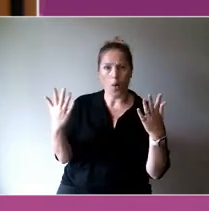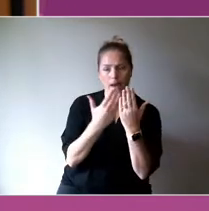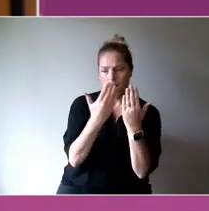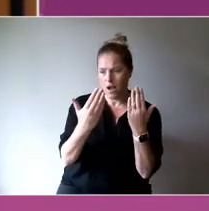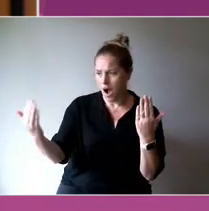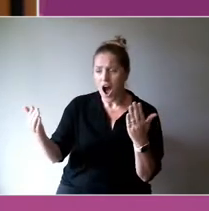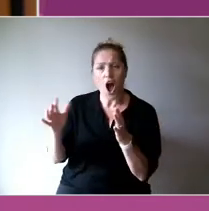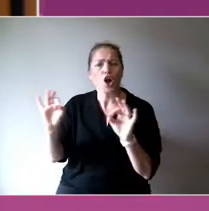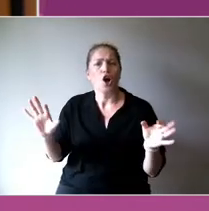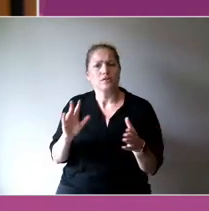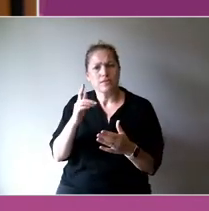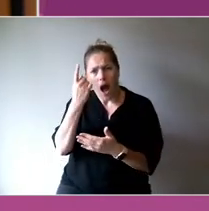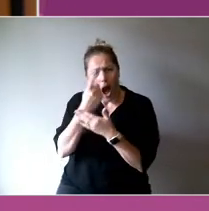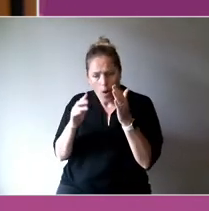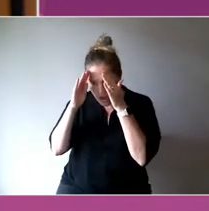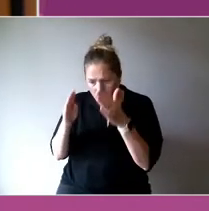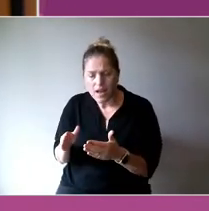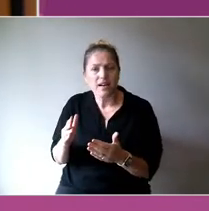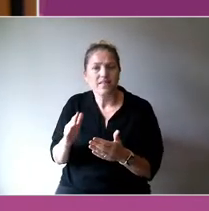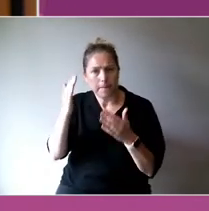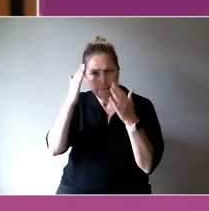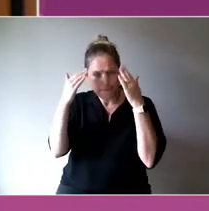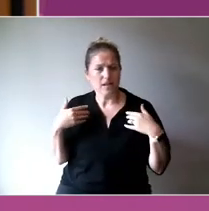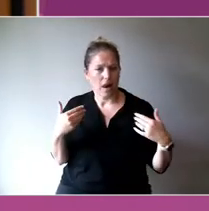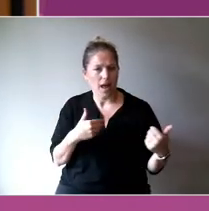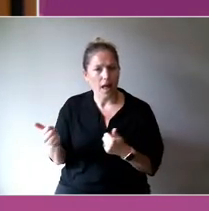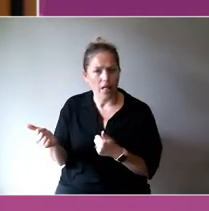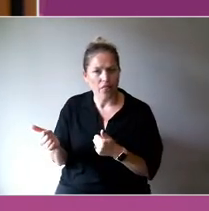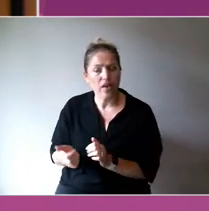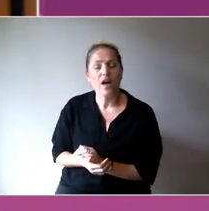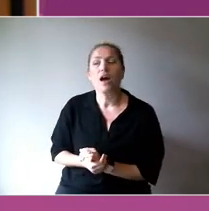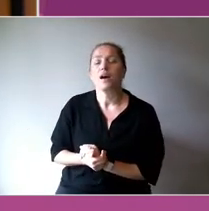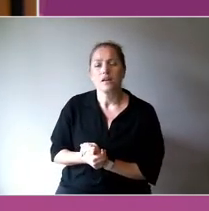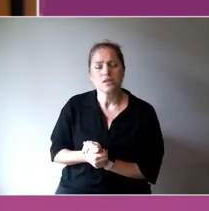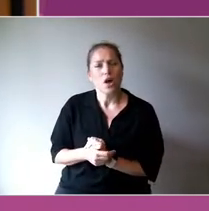Just framing it that way instead of being about mental health or the disability and